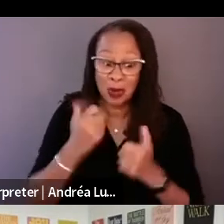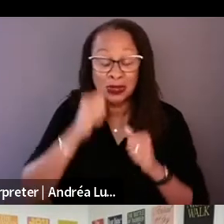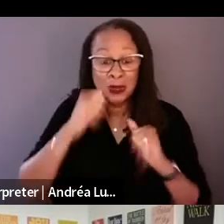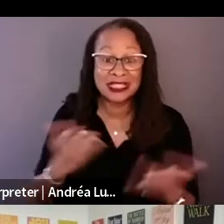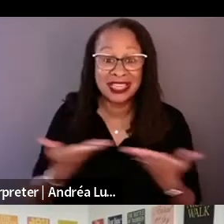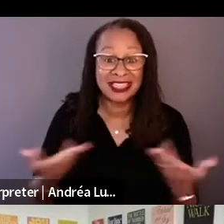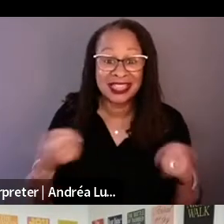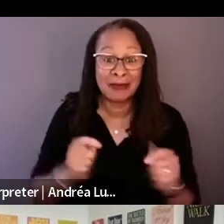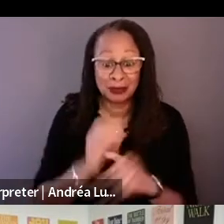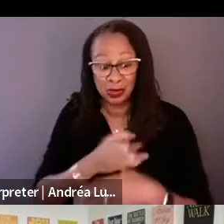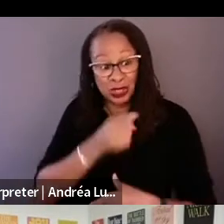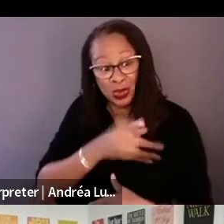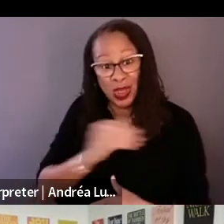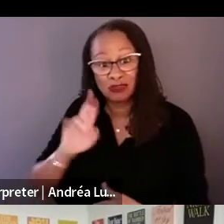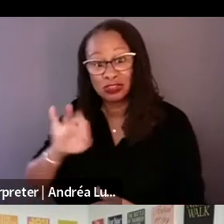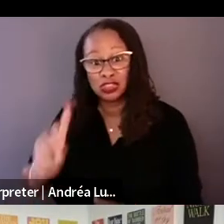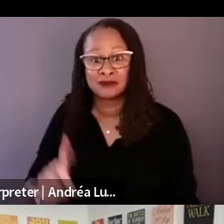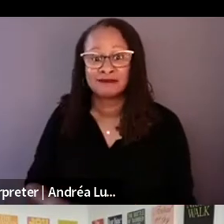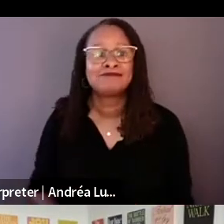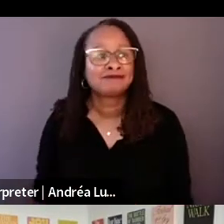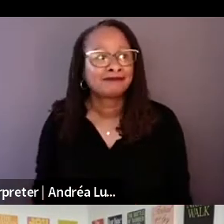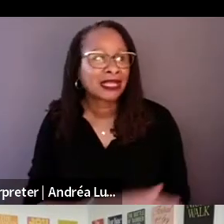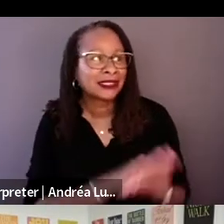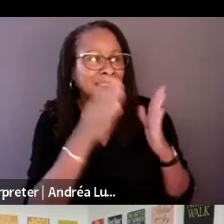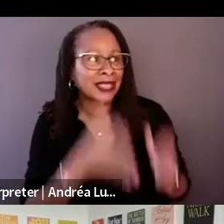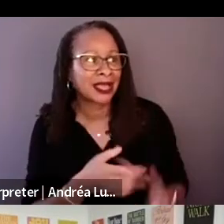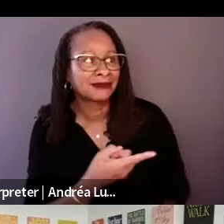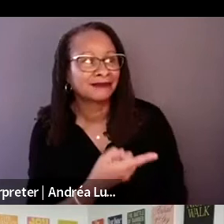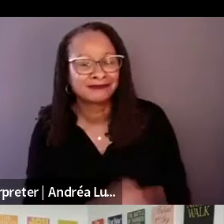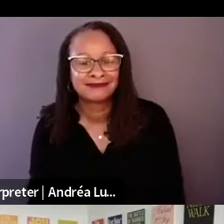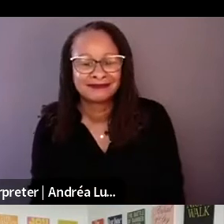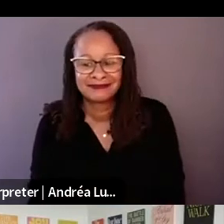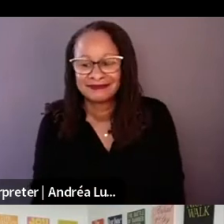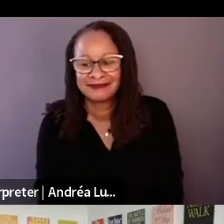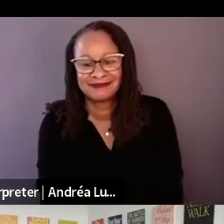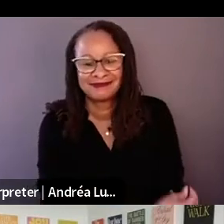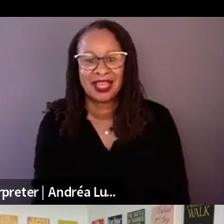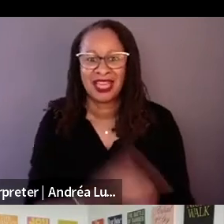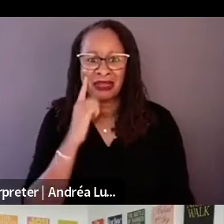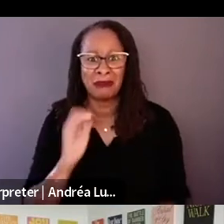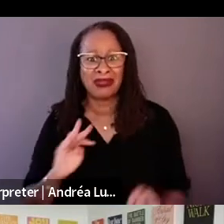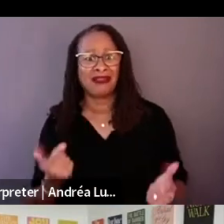It was like oh my God. This is not very engaging.